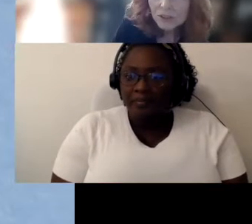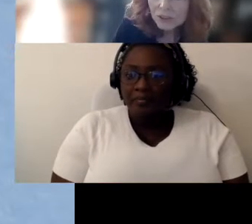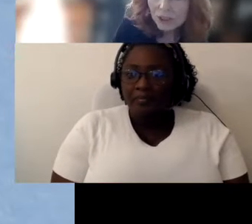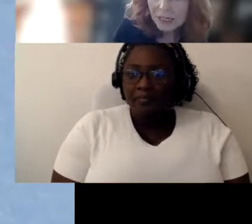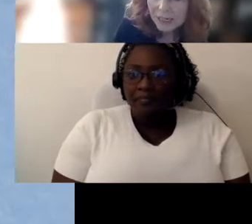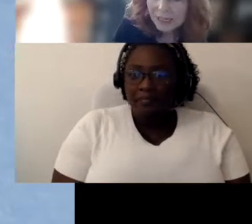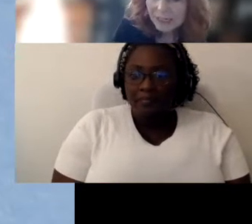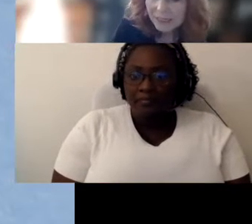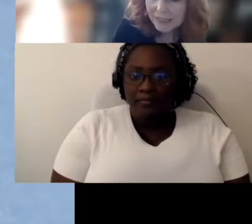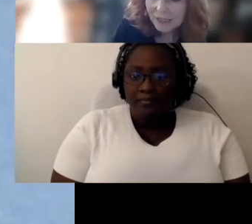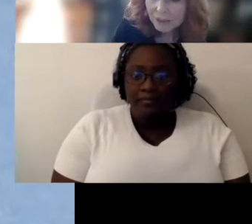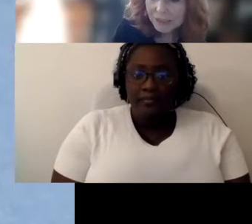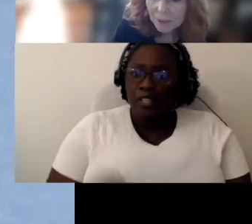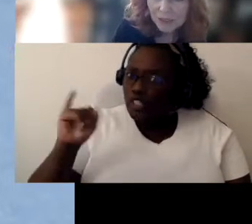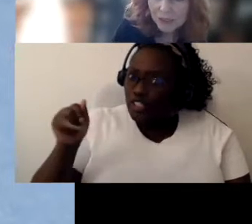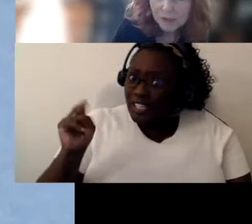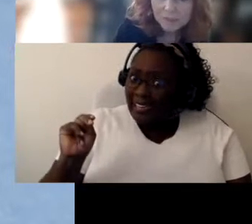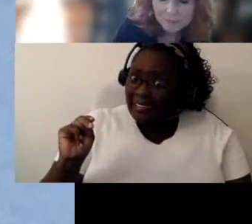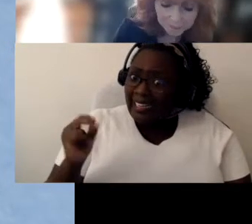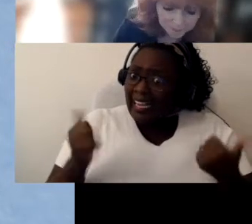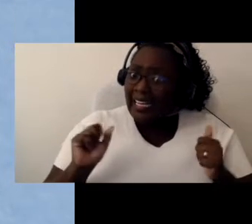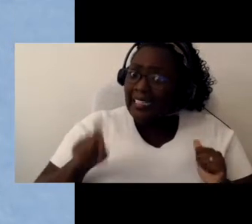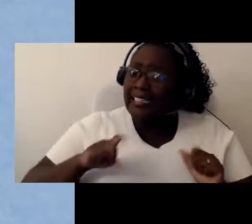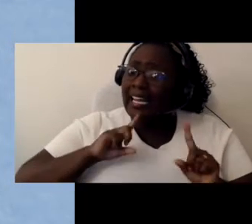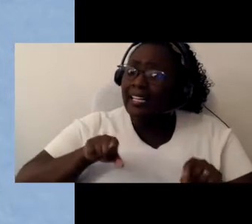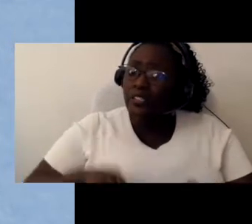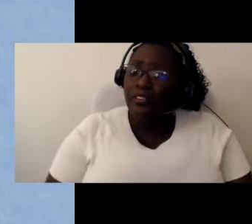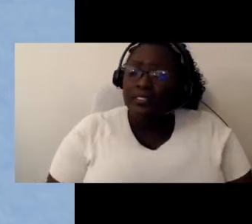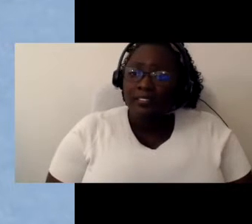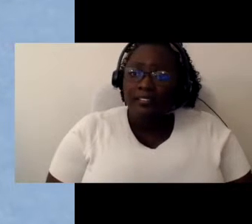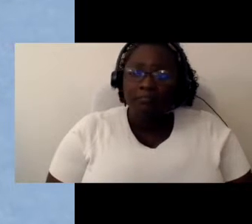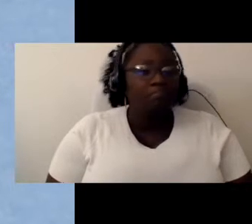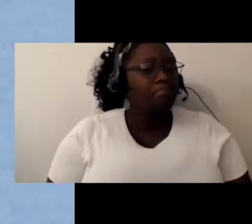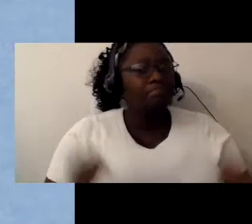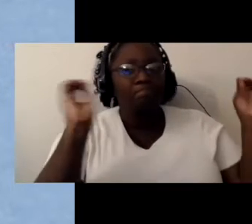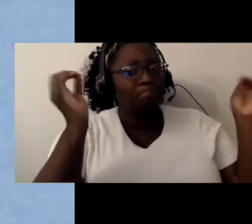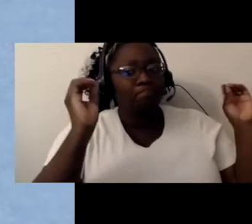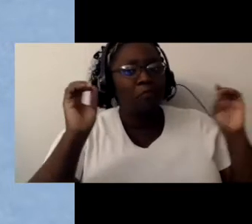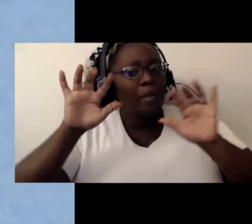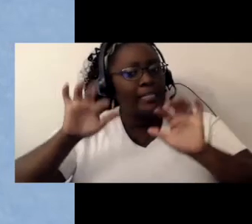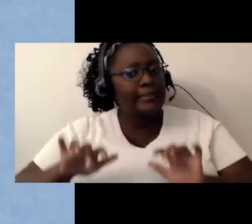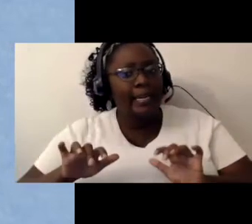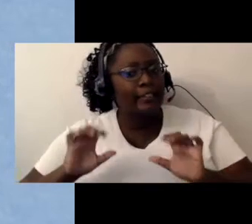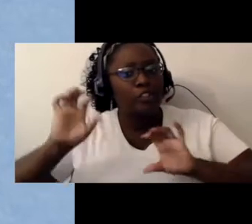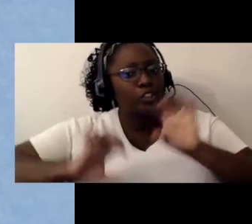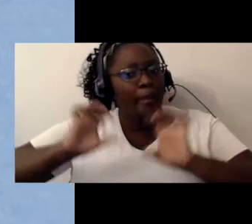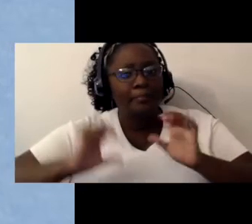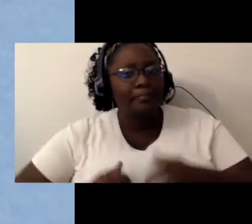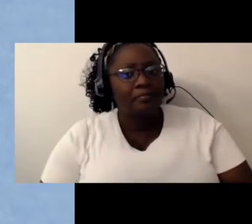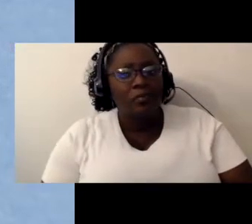Jen. Anything I need to respond to Linda this is Jen Jen Gettelman: There has not been anything in the chat and I don't see any hands raised